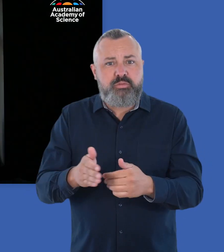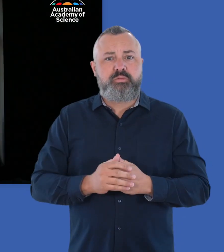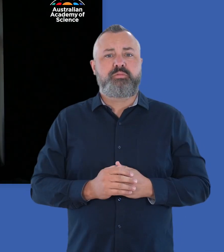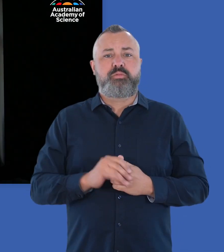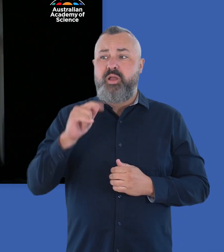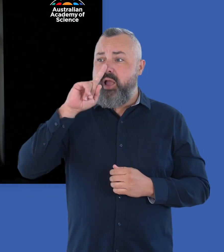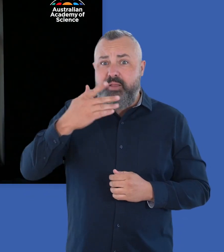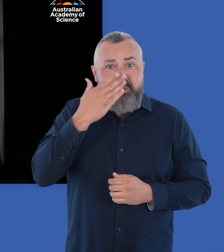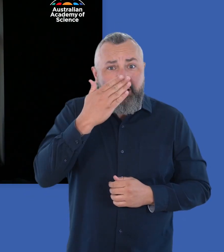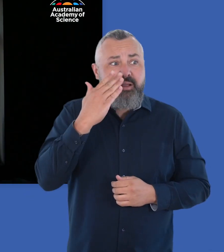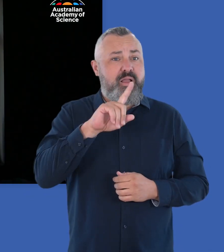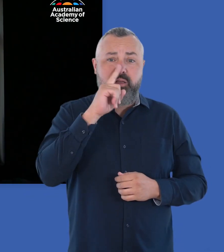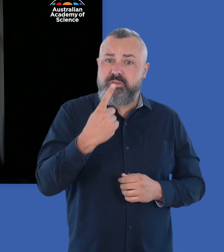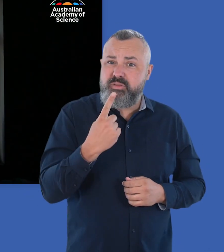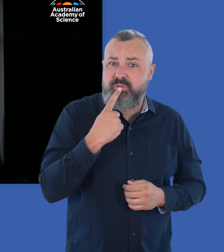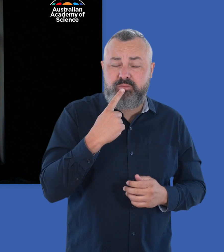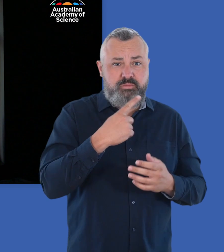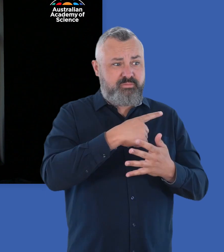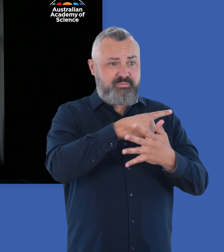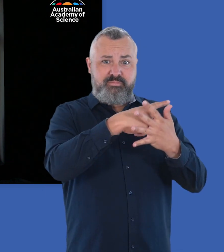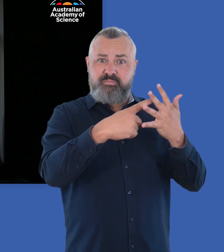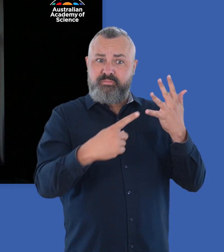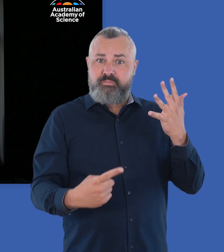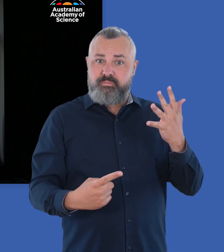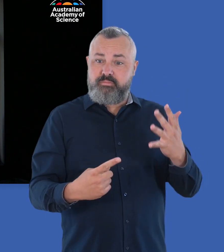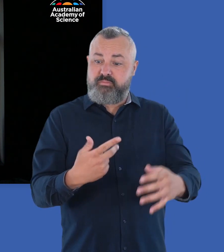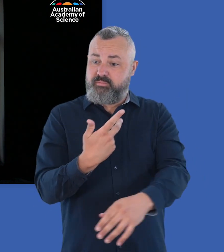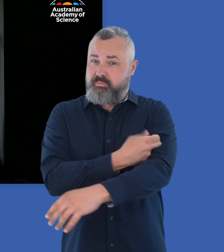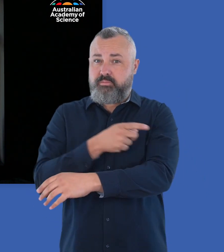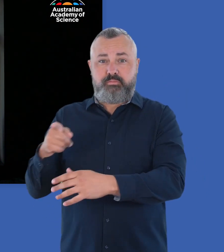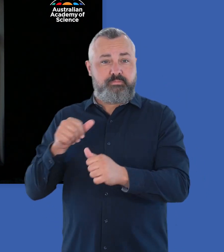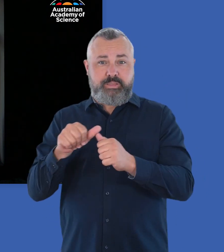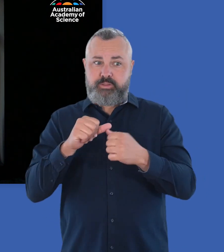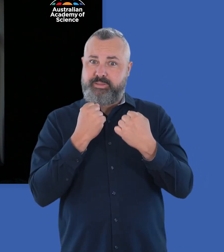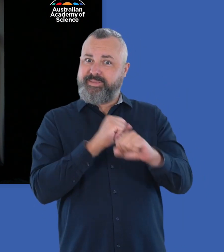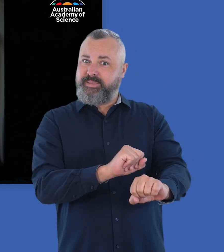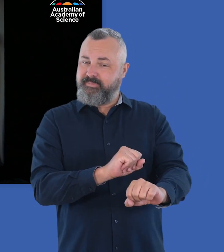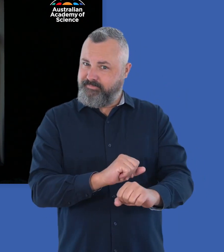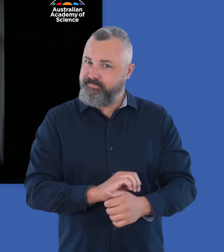they're struggling with concentration. They're often not getting their smell or their taste back. So, getting the vaccine